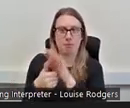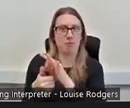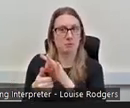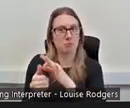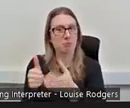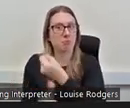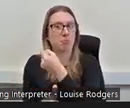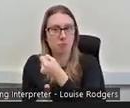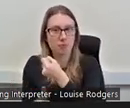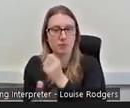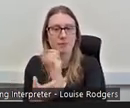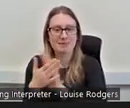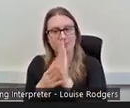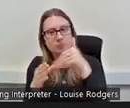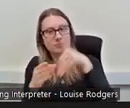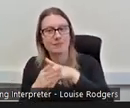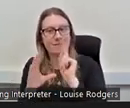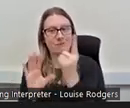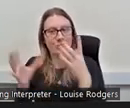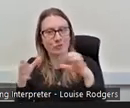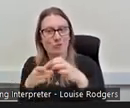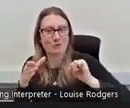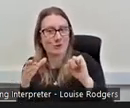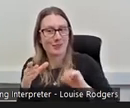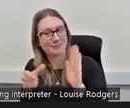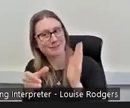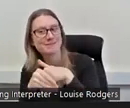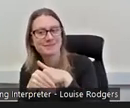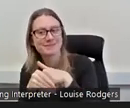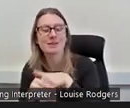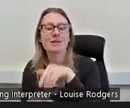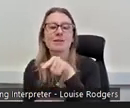member of the first cohort in Scotland and the way that the programme works is your profile,